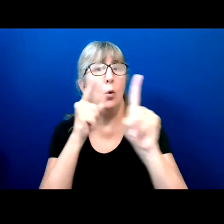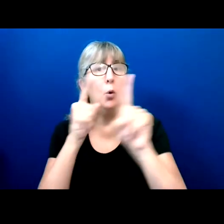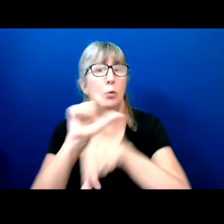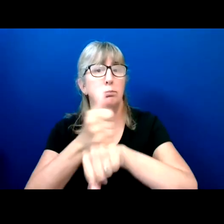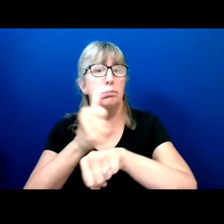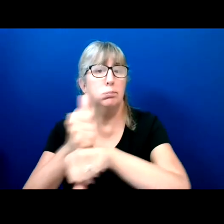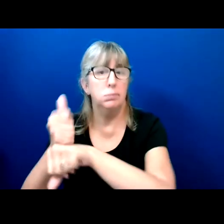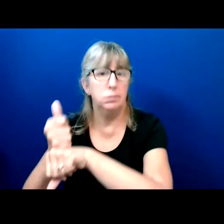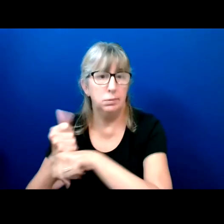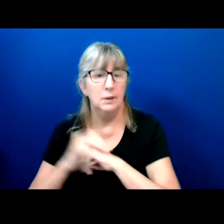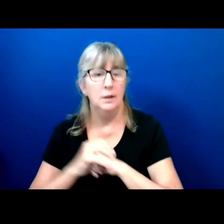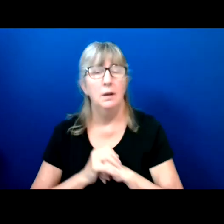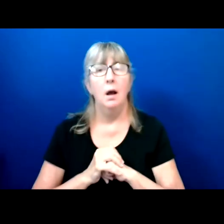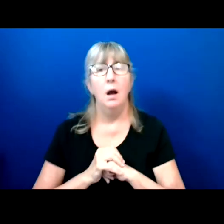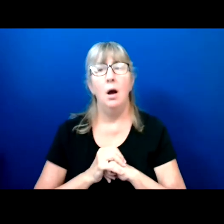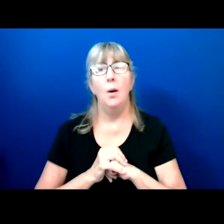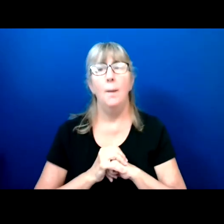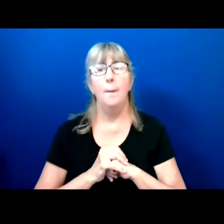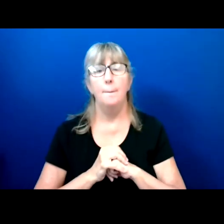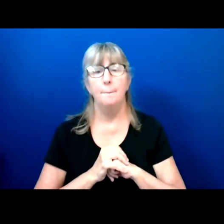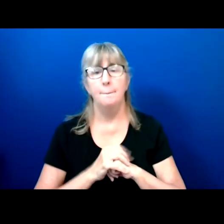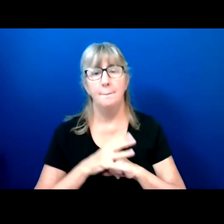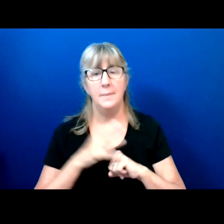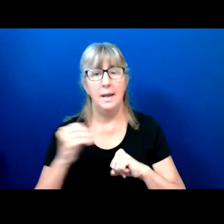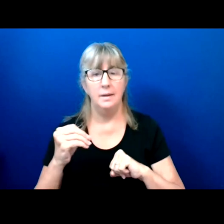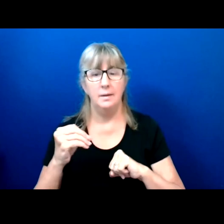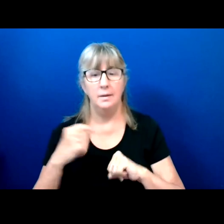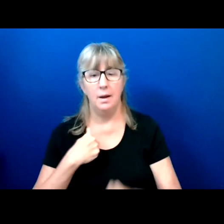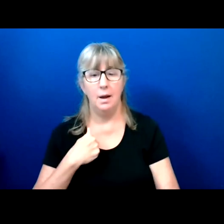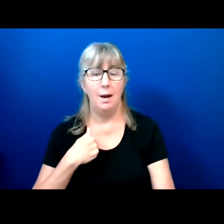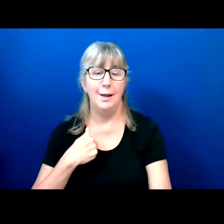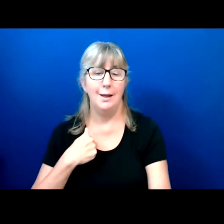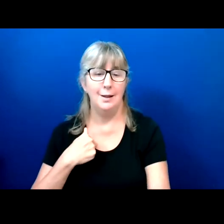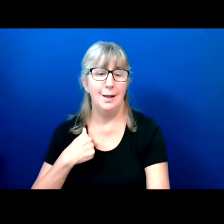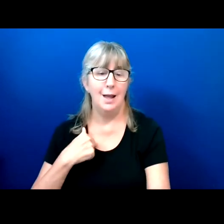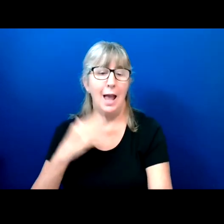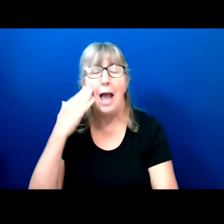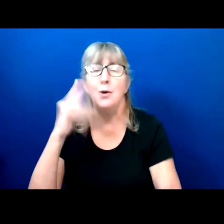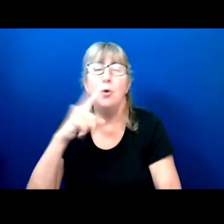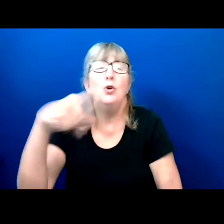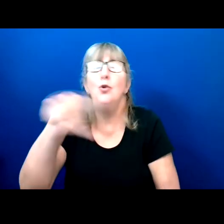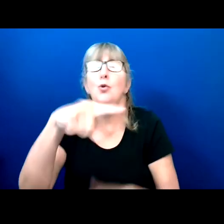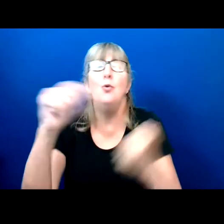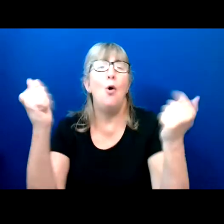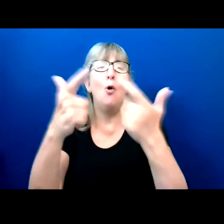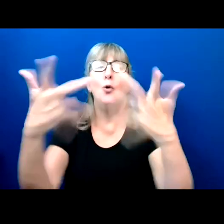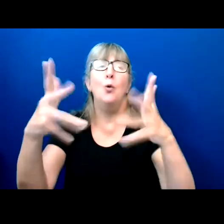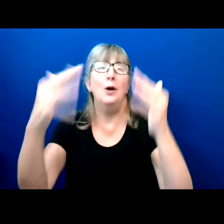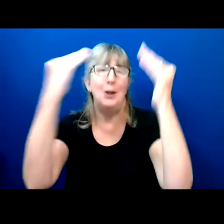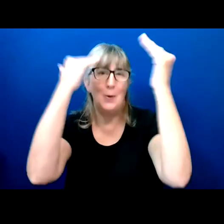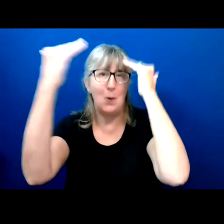But I am preaching and singing to the choir here today on this Summit, because I know